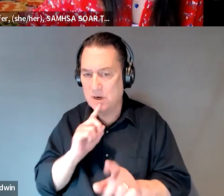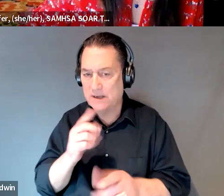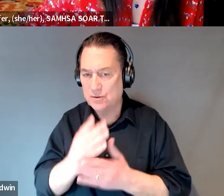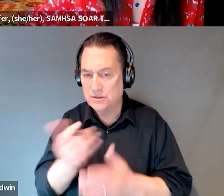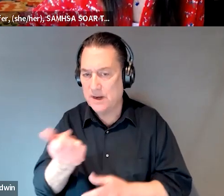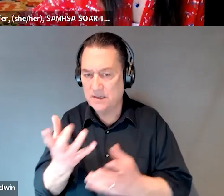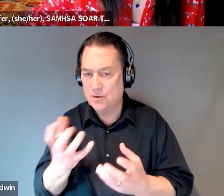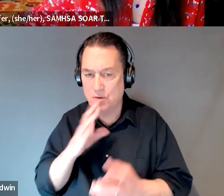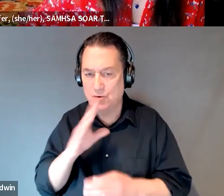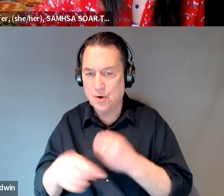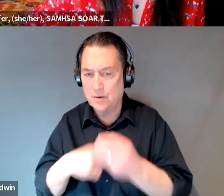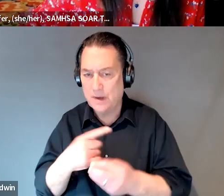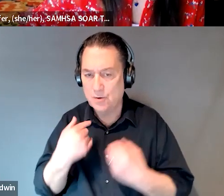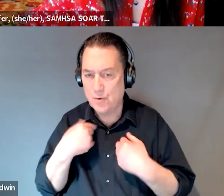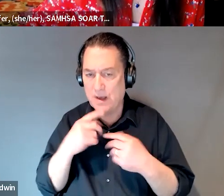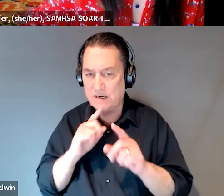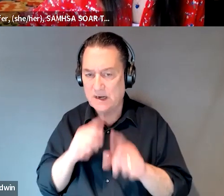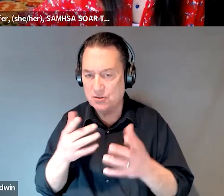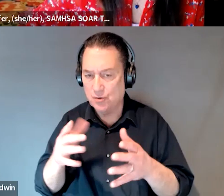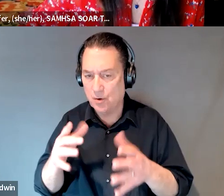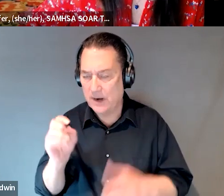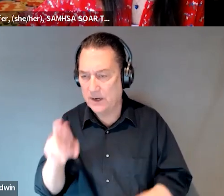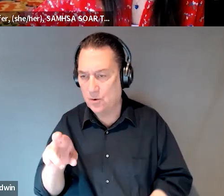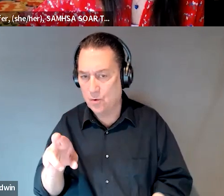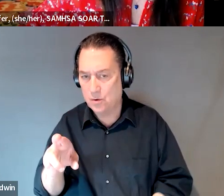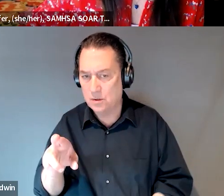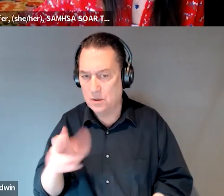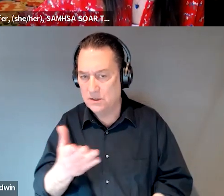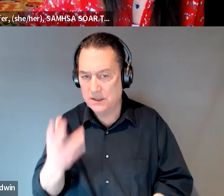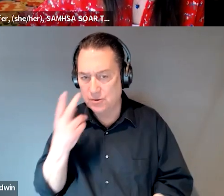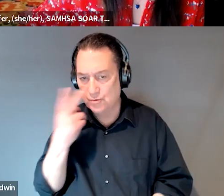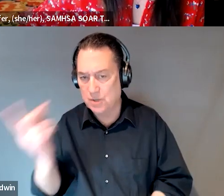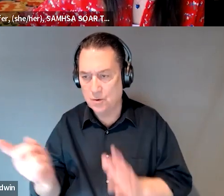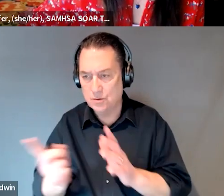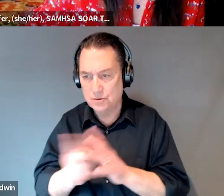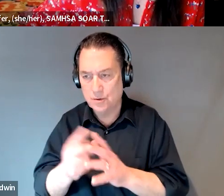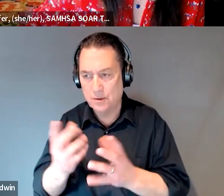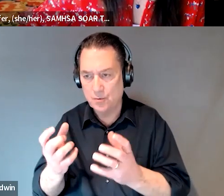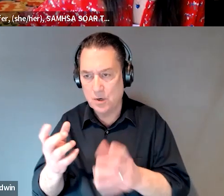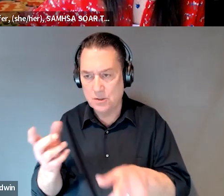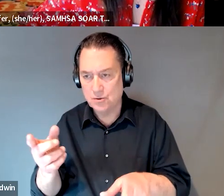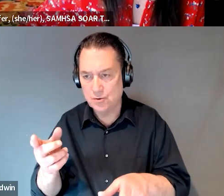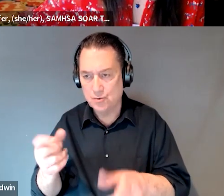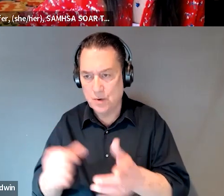that you had answered or things that you saw coming up that you wanted to highlight or spotlight?